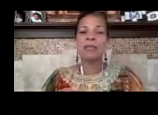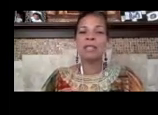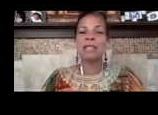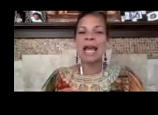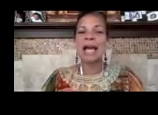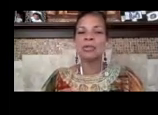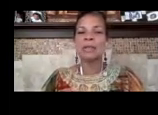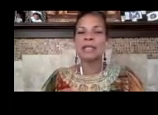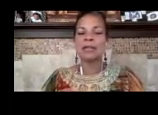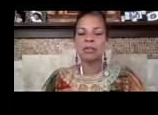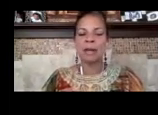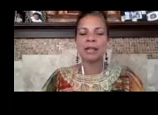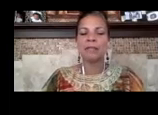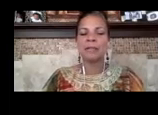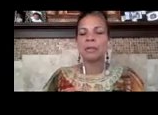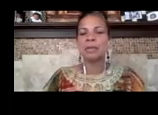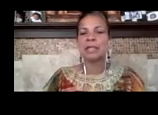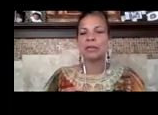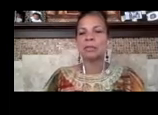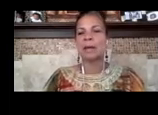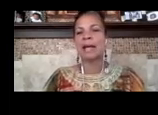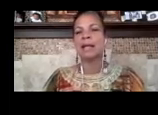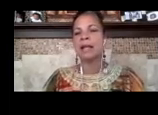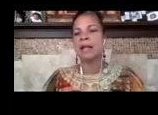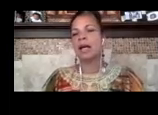wasn't actually killed by an officer he was killed by